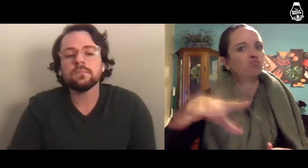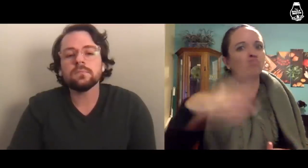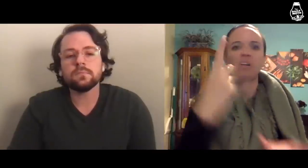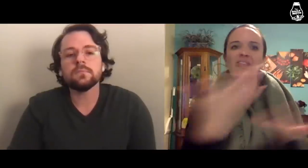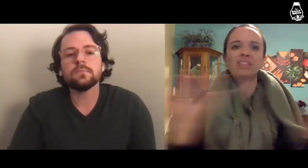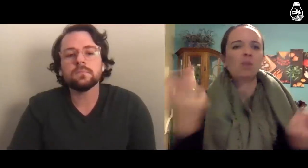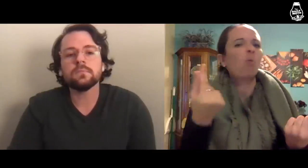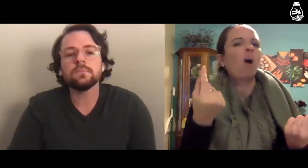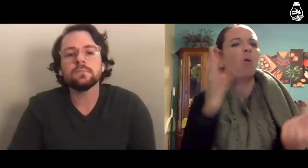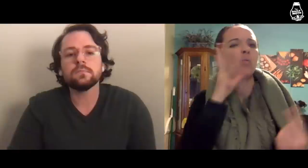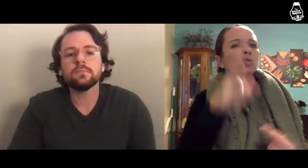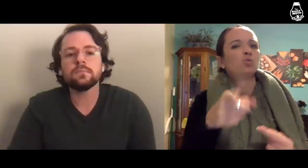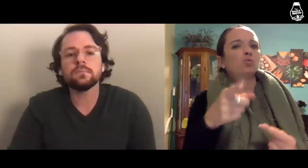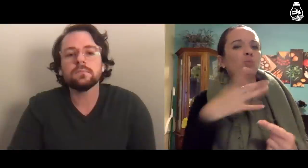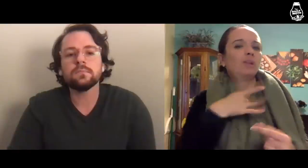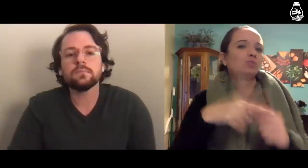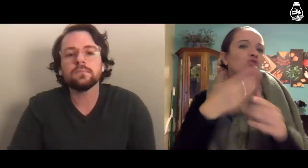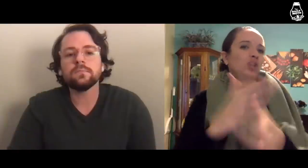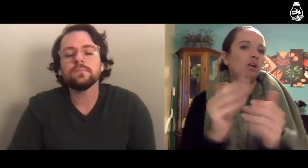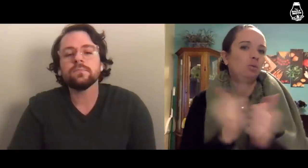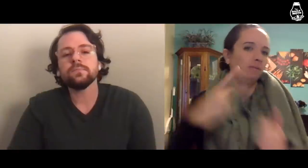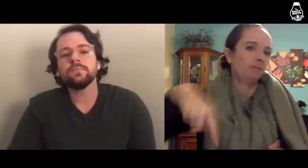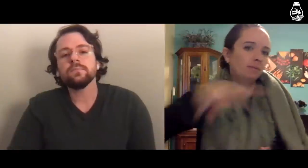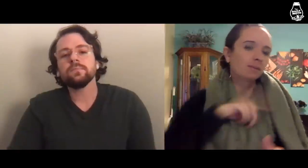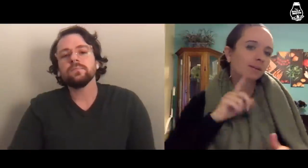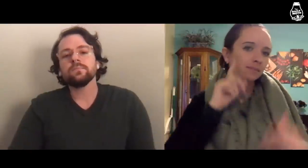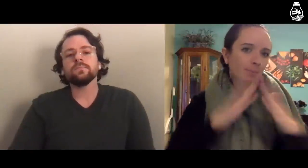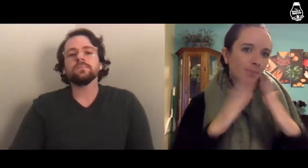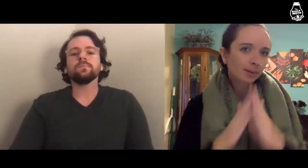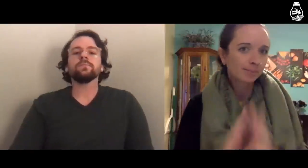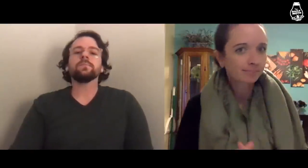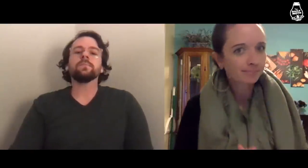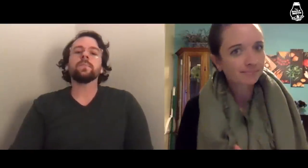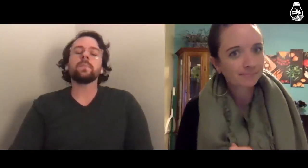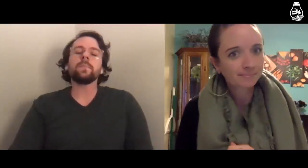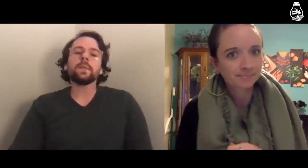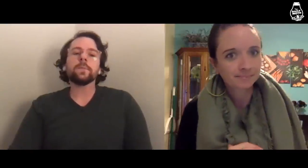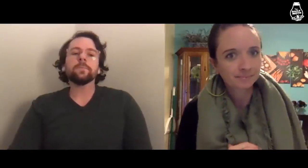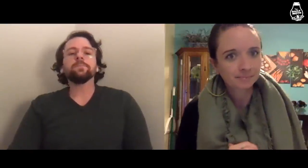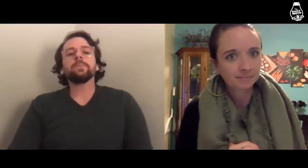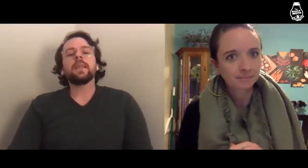what would you like to share with us?